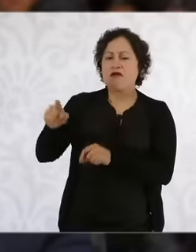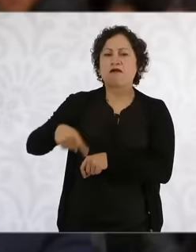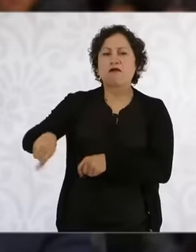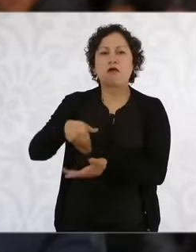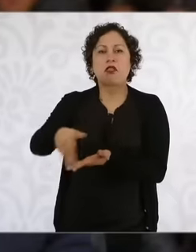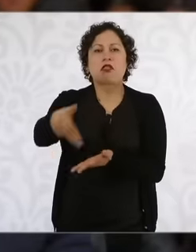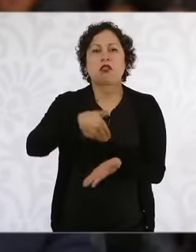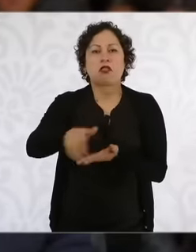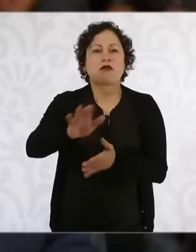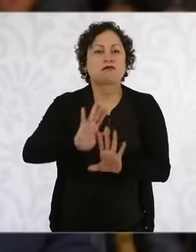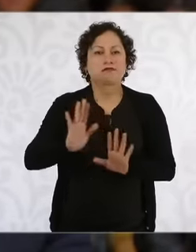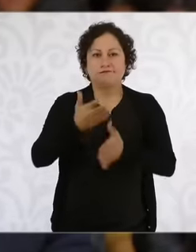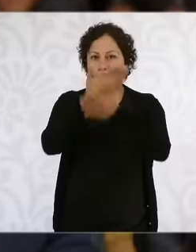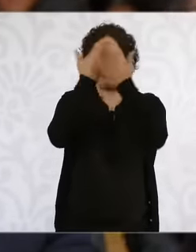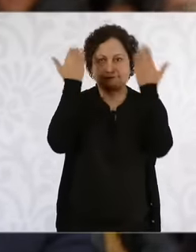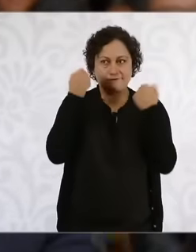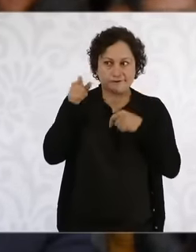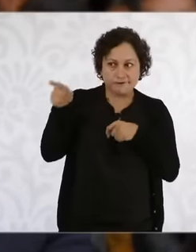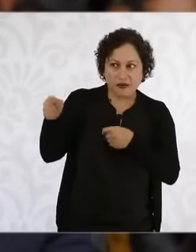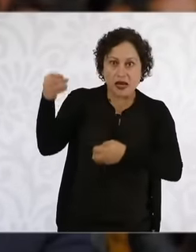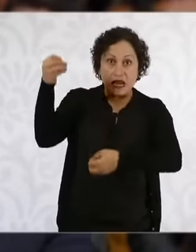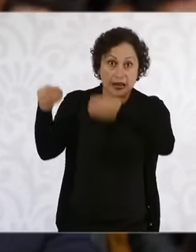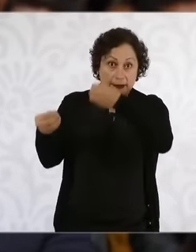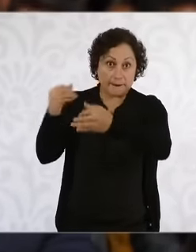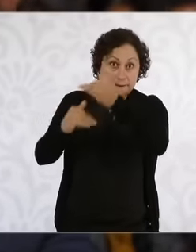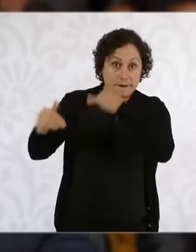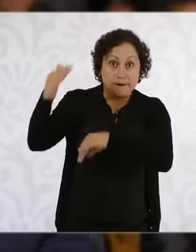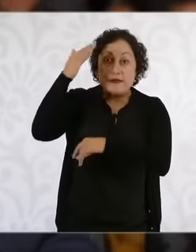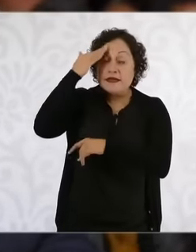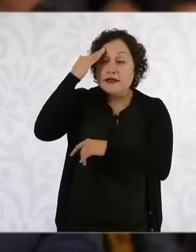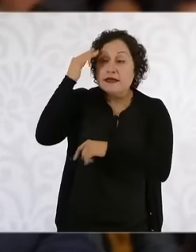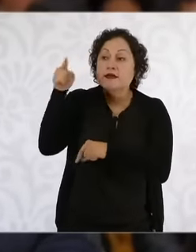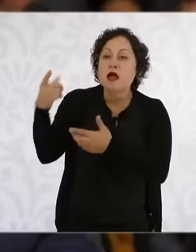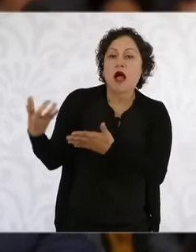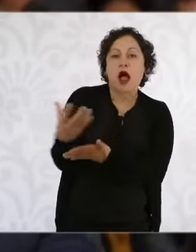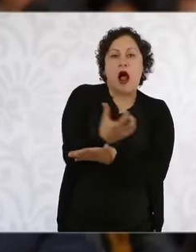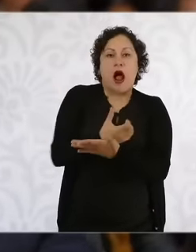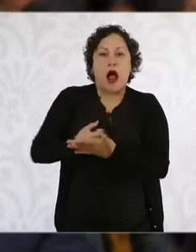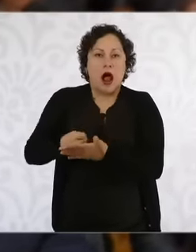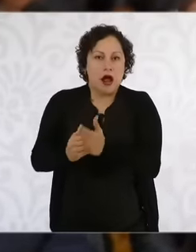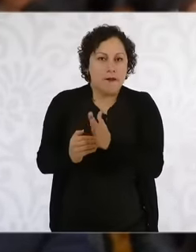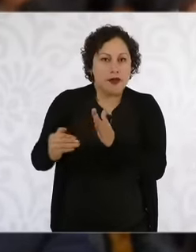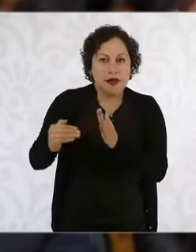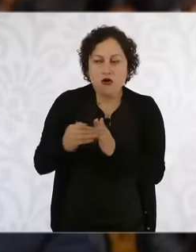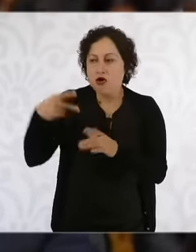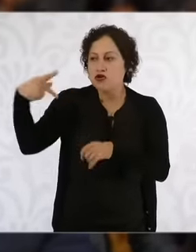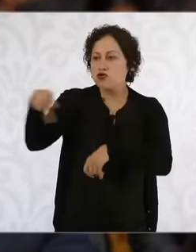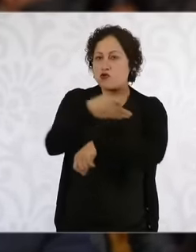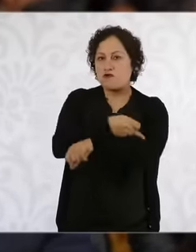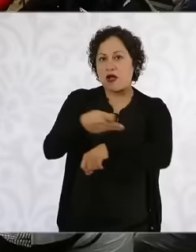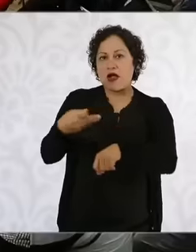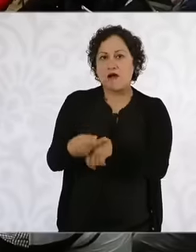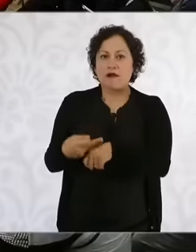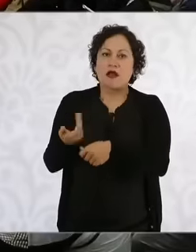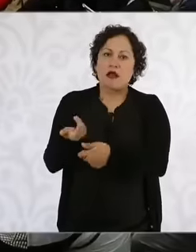minister earns monthly and his family are wealthy, so president, know if you or your